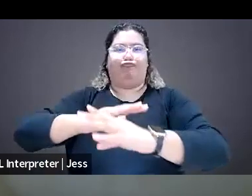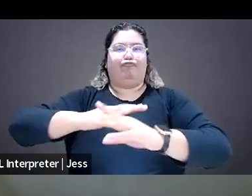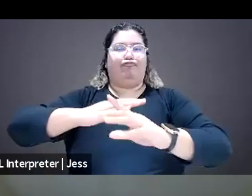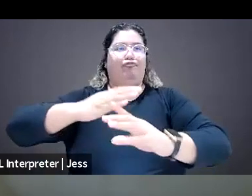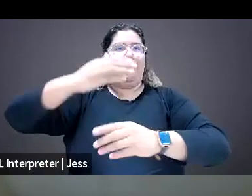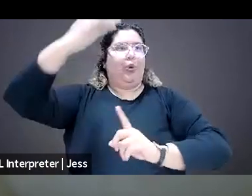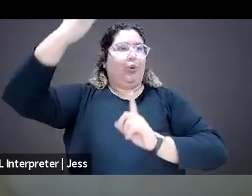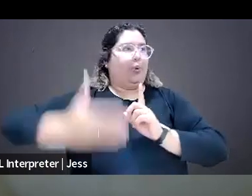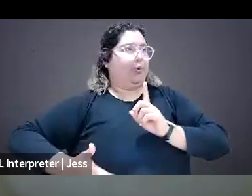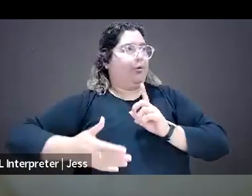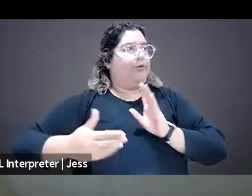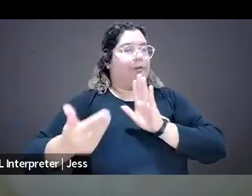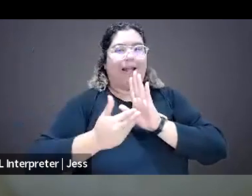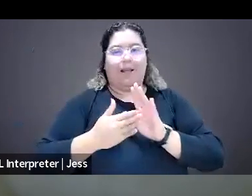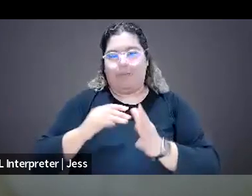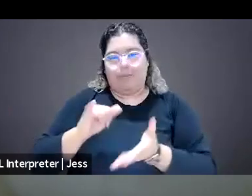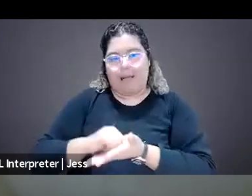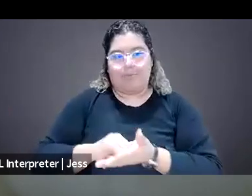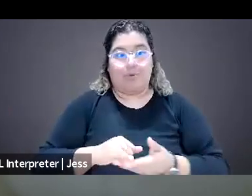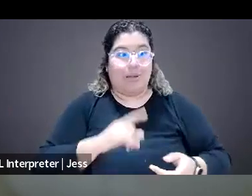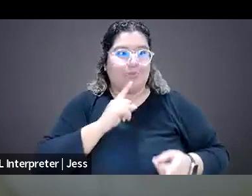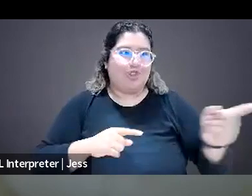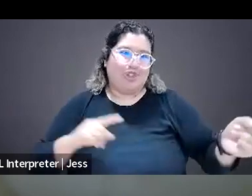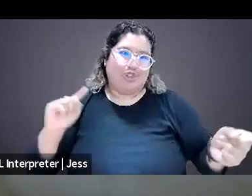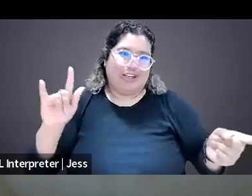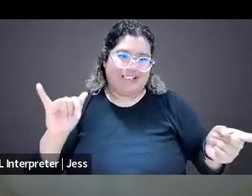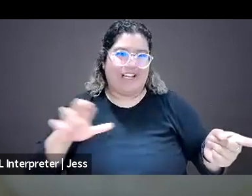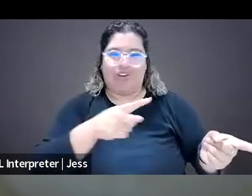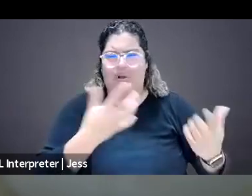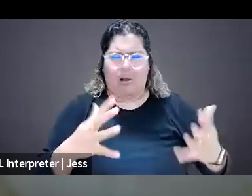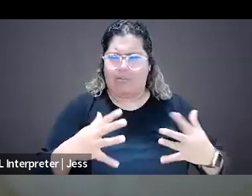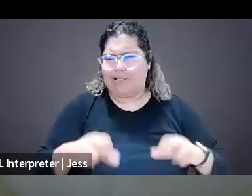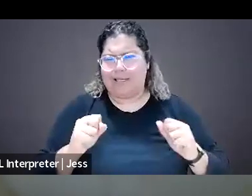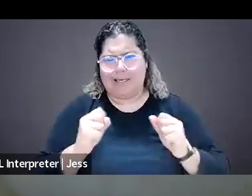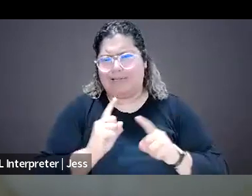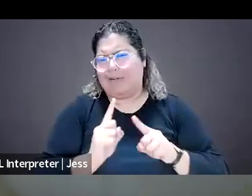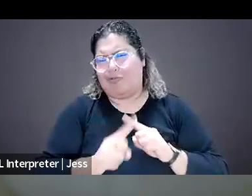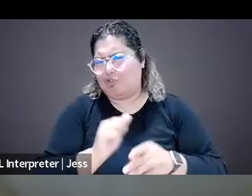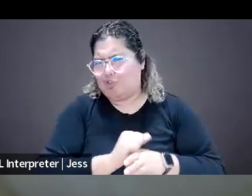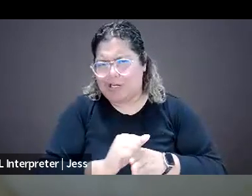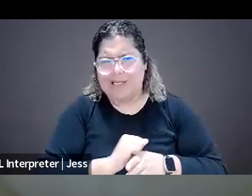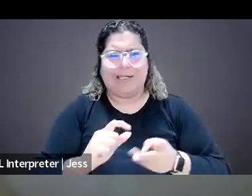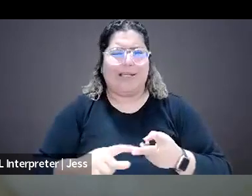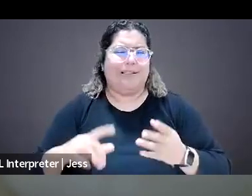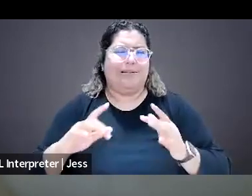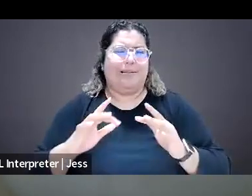I'm sure Taylor has undertaken numerous trainings and implemented tons of digital hygiene strategies